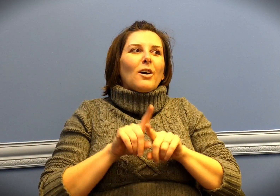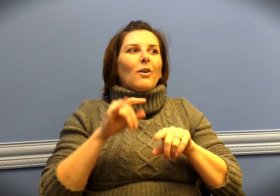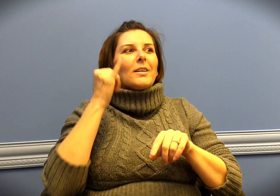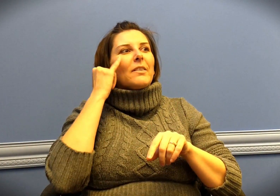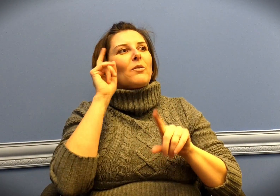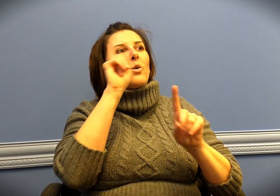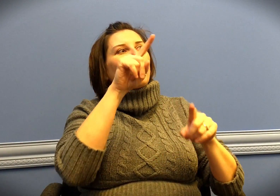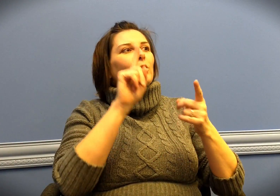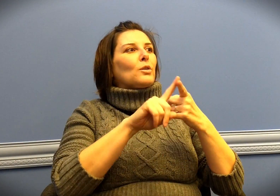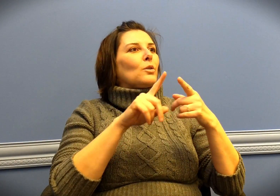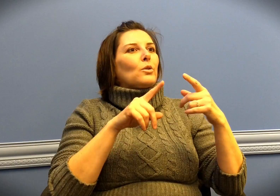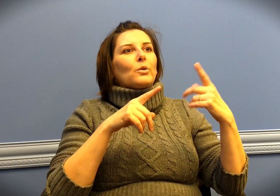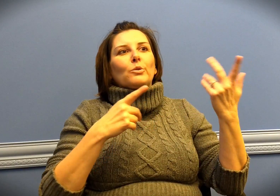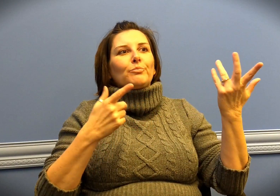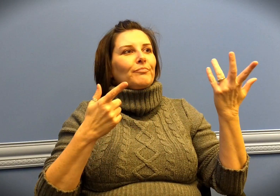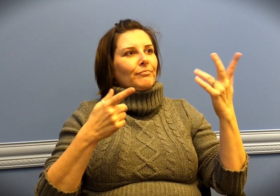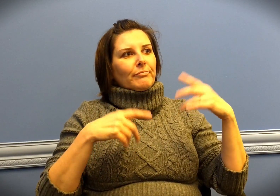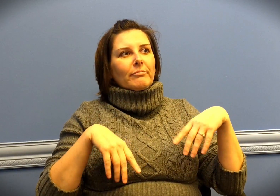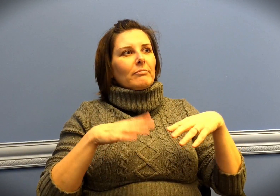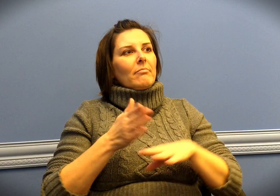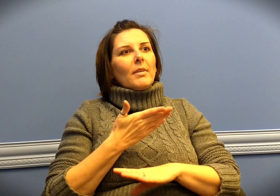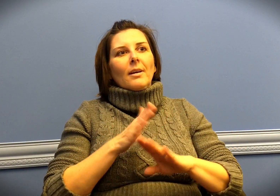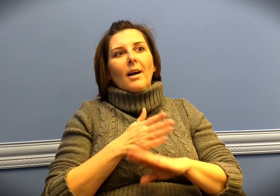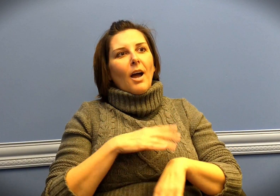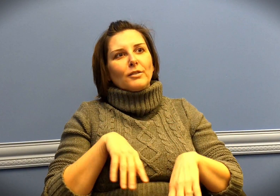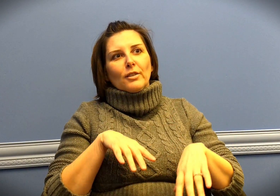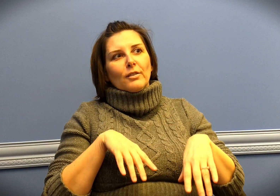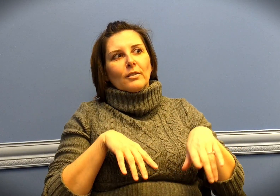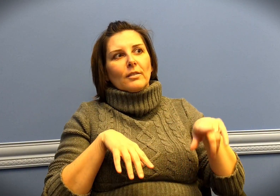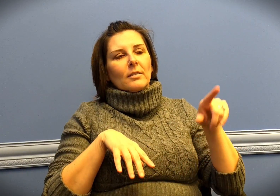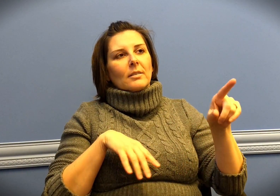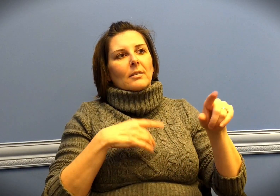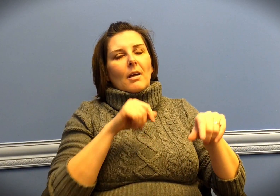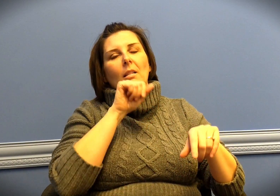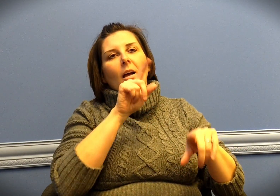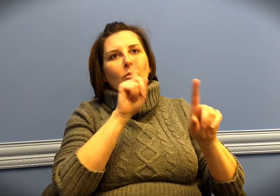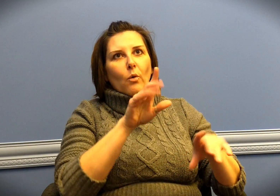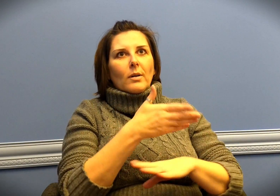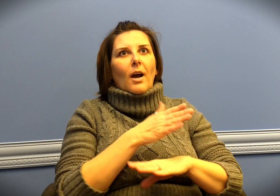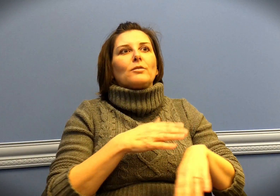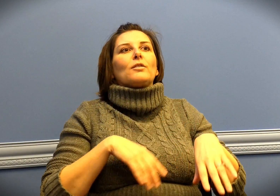Another thing I enjoy doing is going to concerts. I love music.